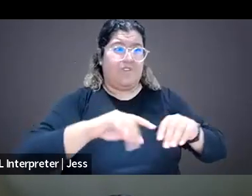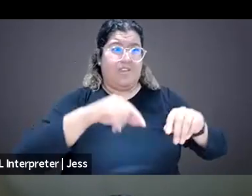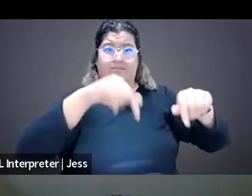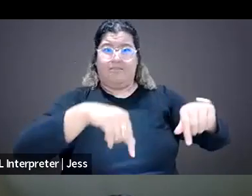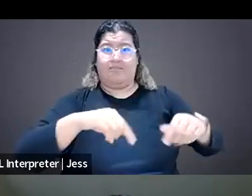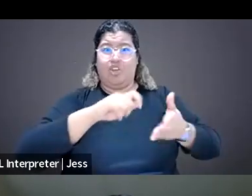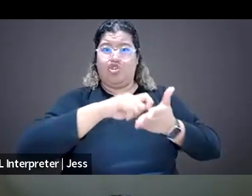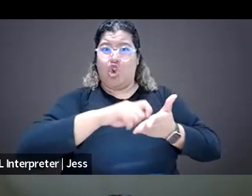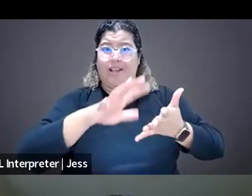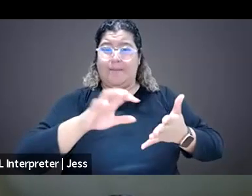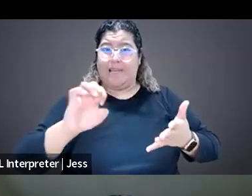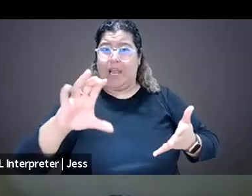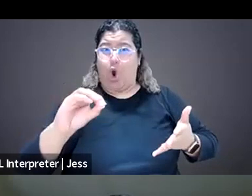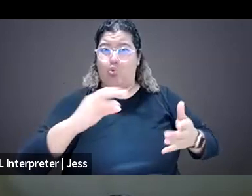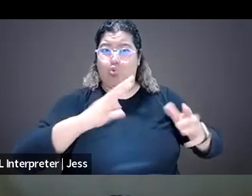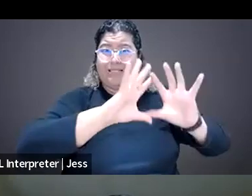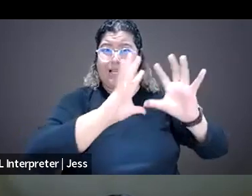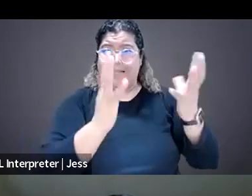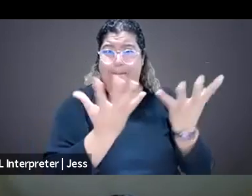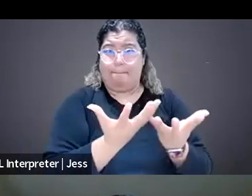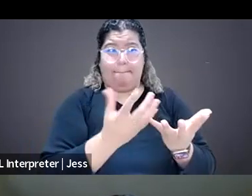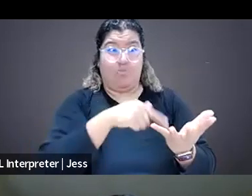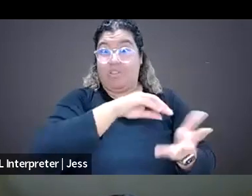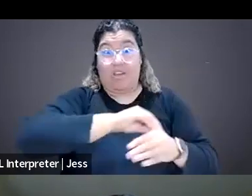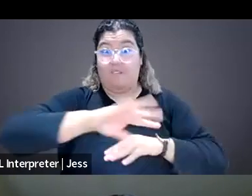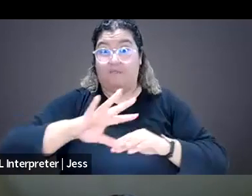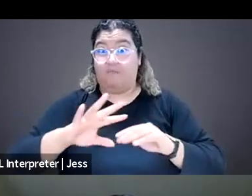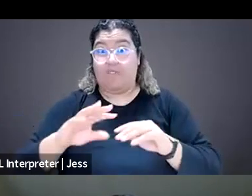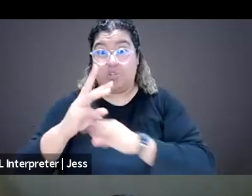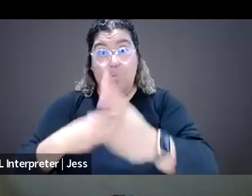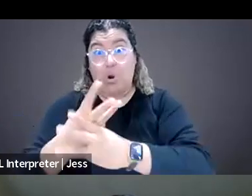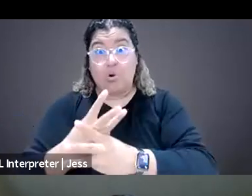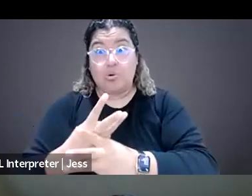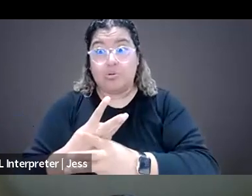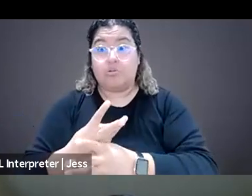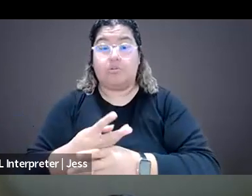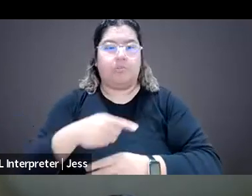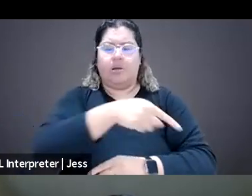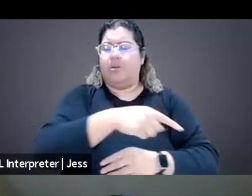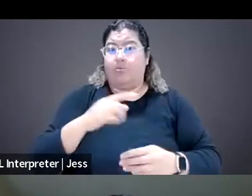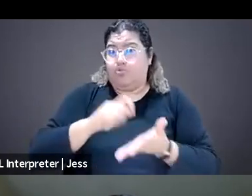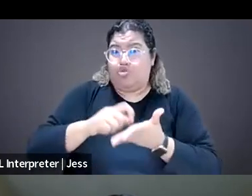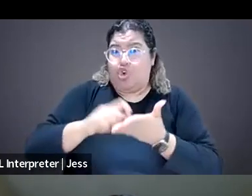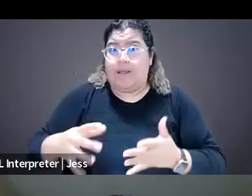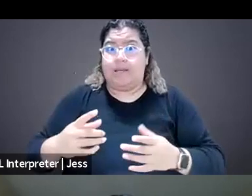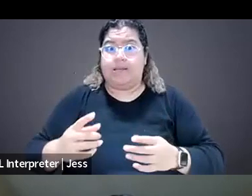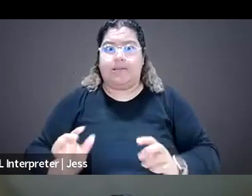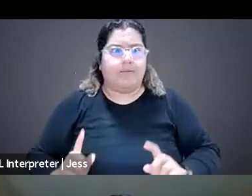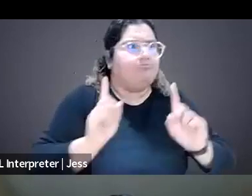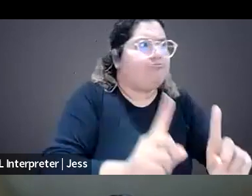Because the reality is that independent of what they're reporting on, journalists are on the front lines bringing important issues to light.